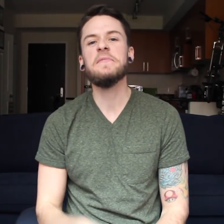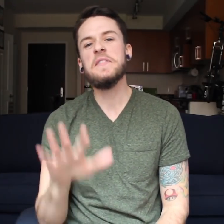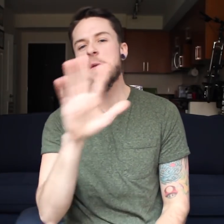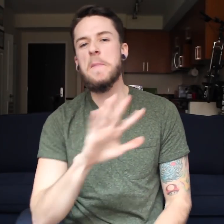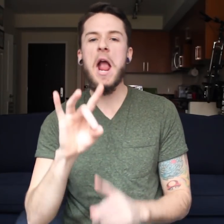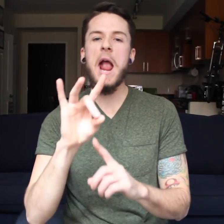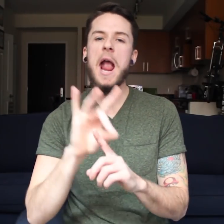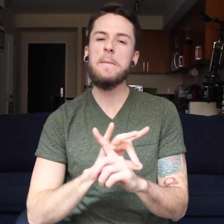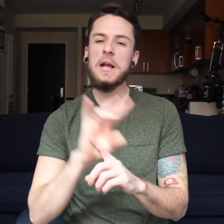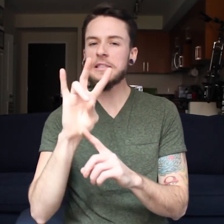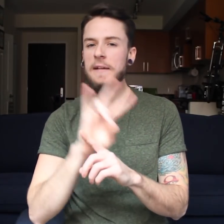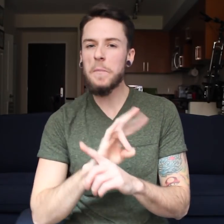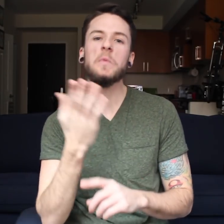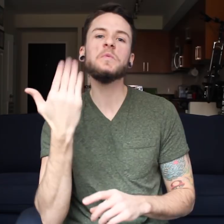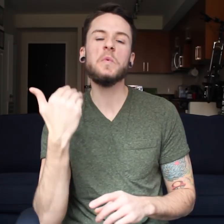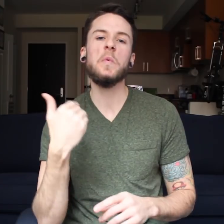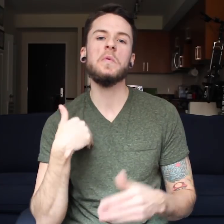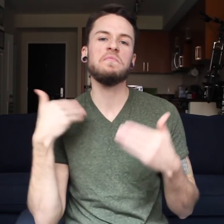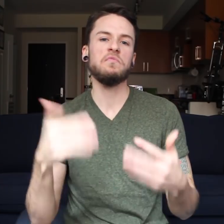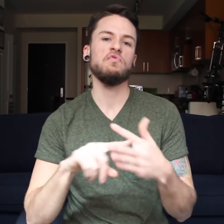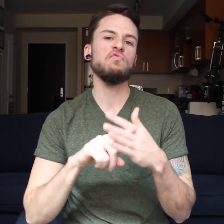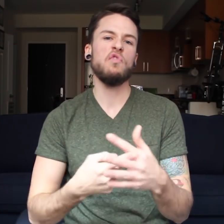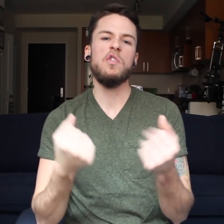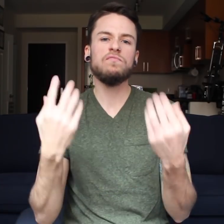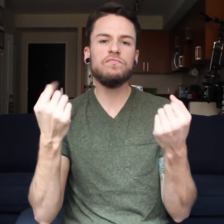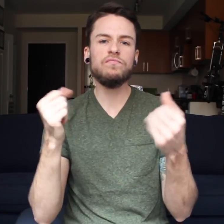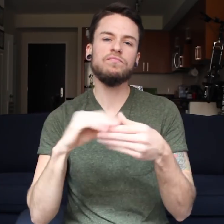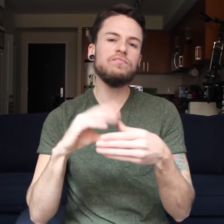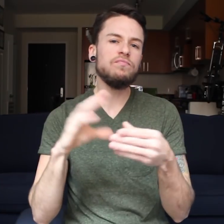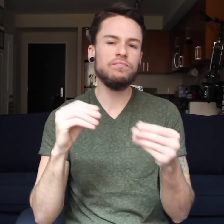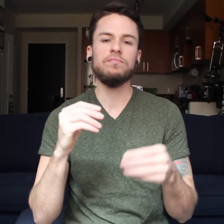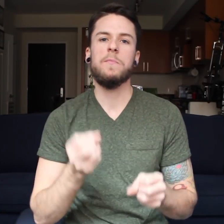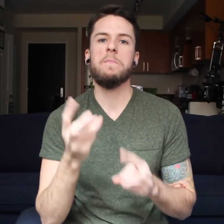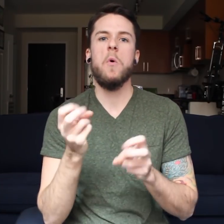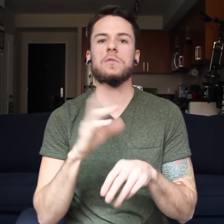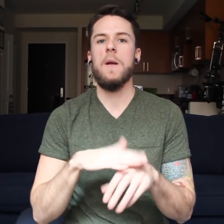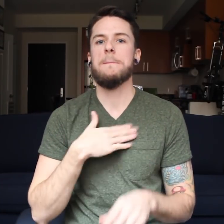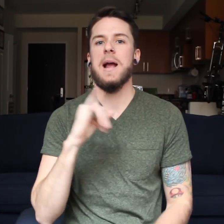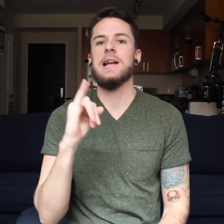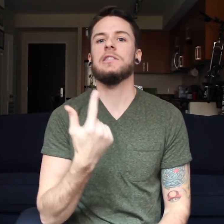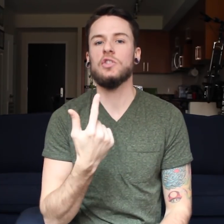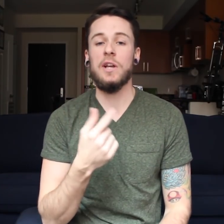Around 7 or 8 months ago, I started posting vlogs on my Instagram.